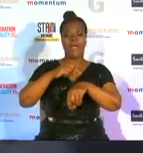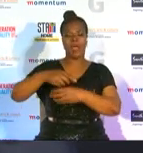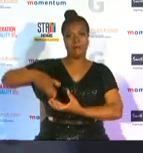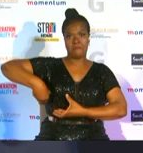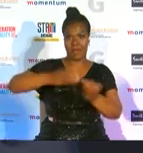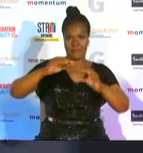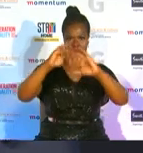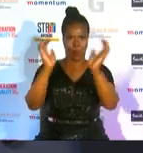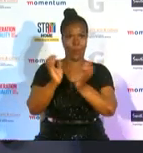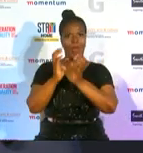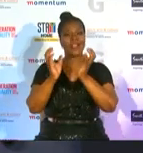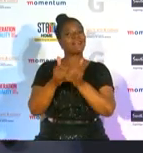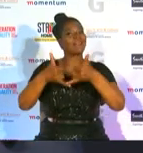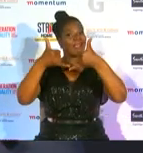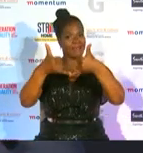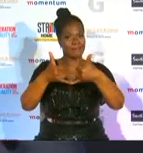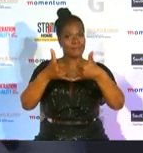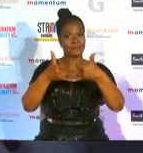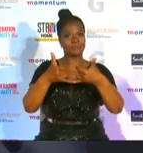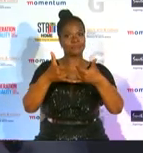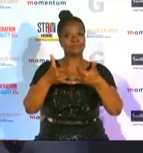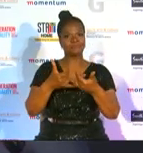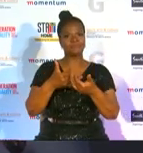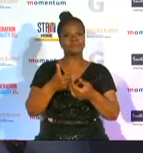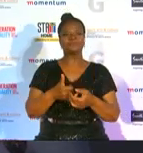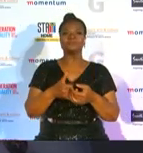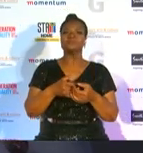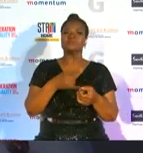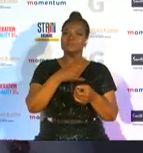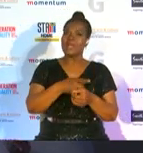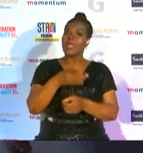week in and out she presents to us the male dominated super rugby